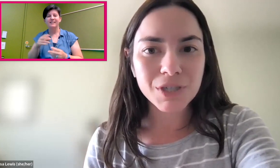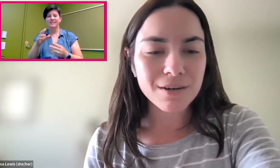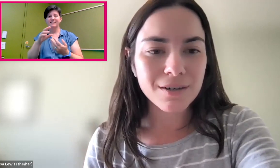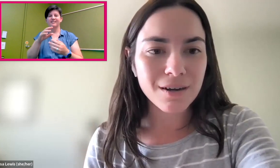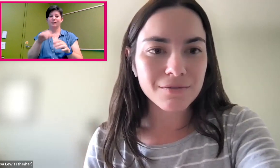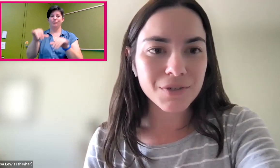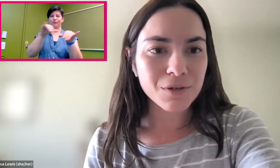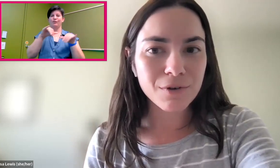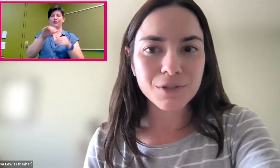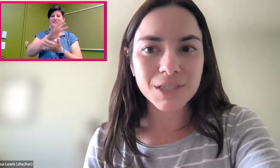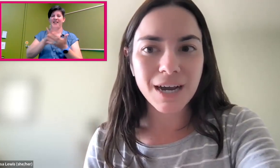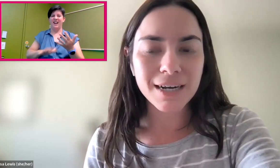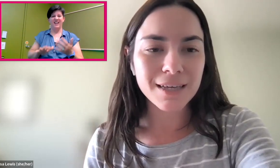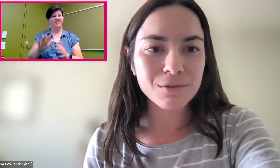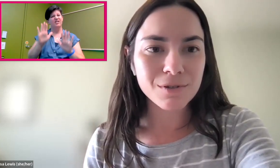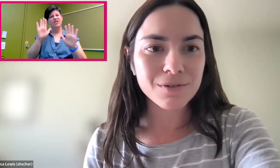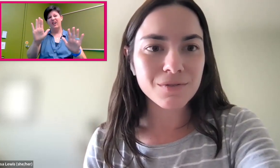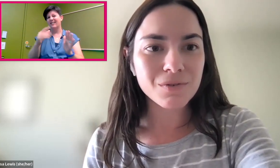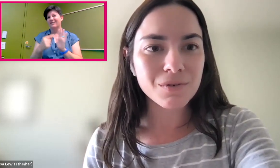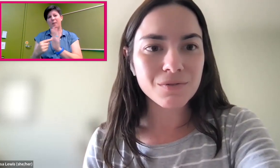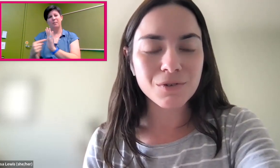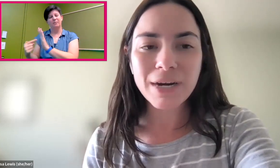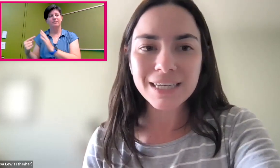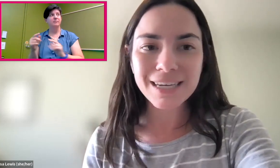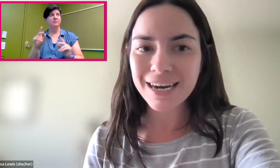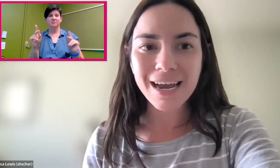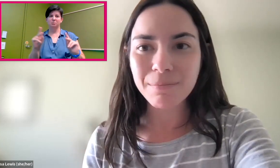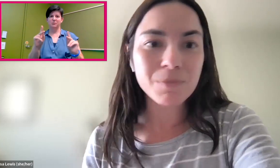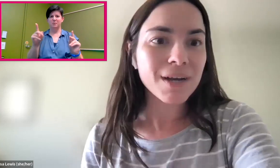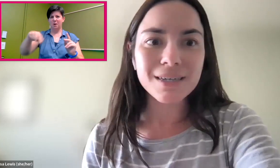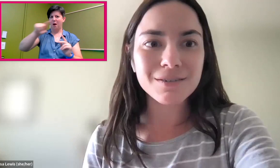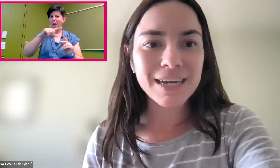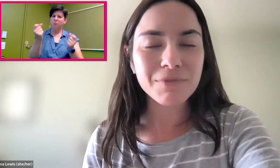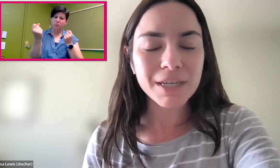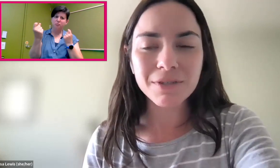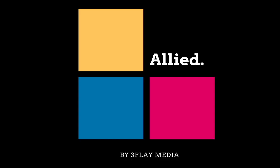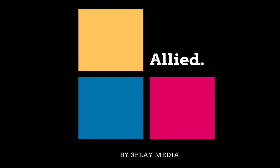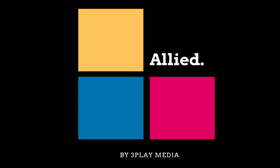shared of universal design. I think those are great, that people can really relate to